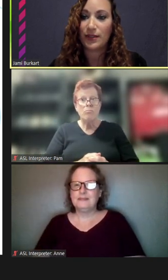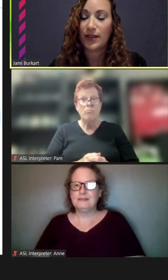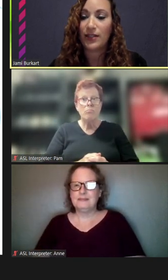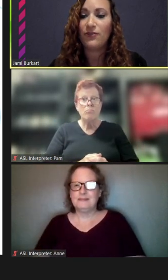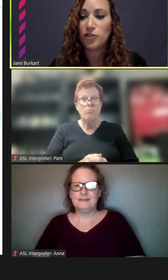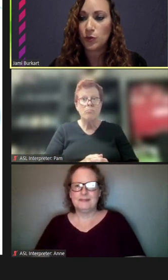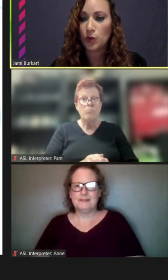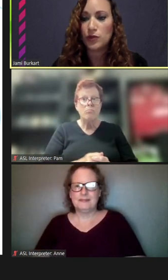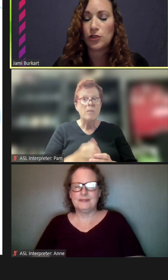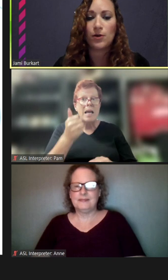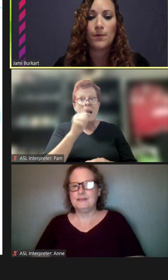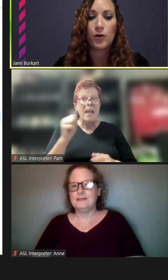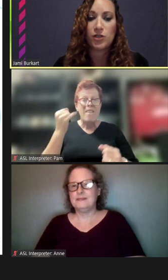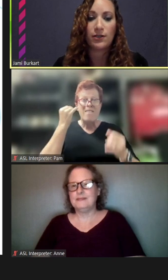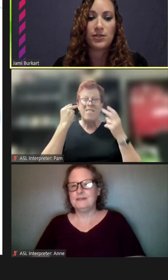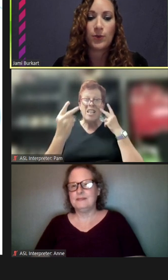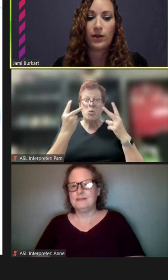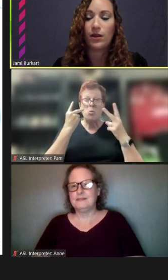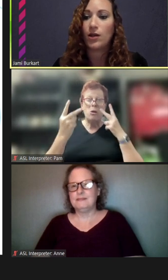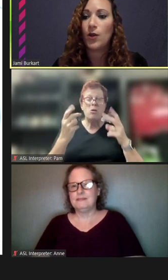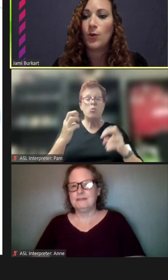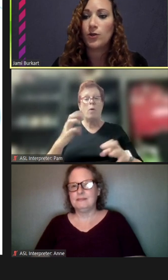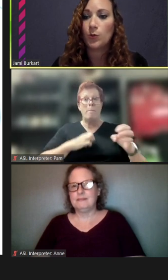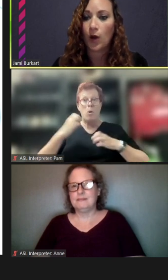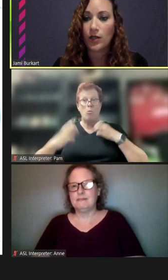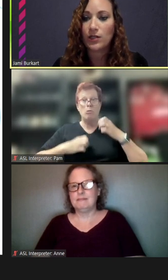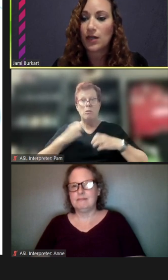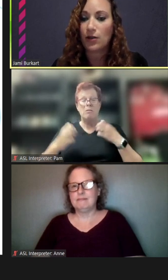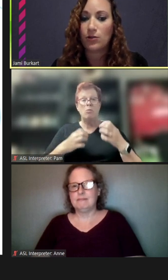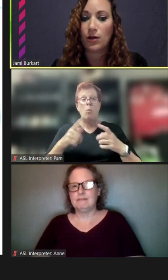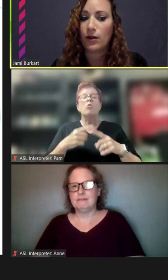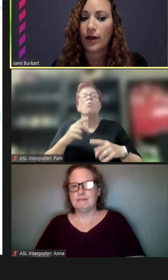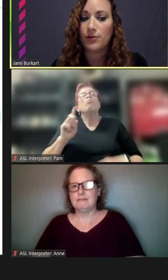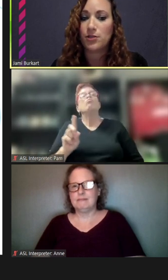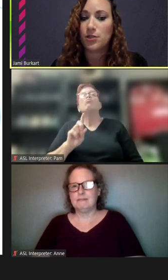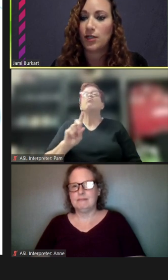Any visuals or emotions when you're walking down Argyle Street?